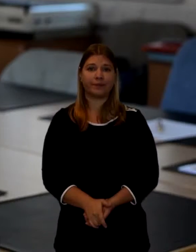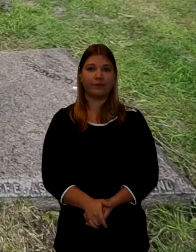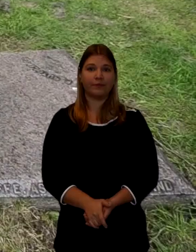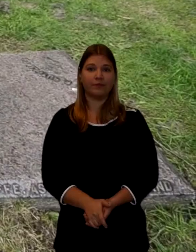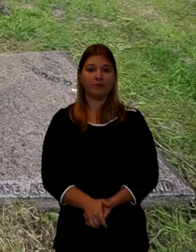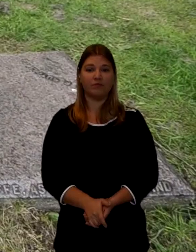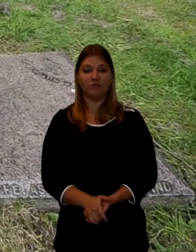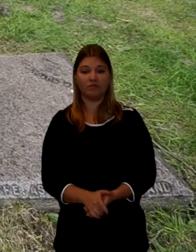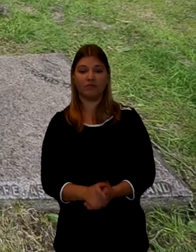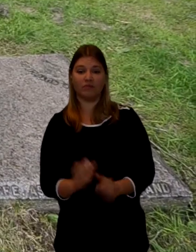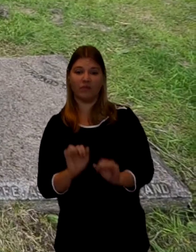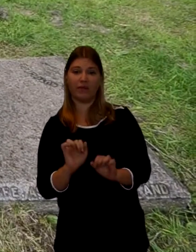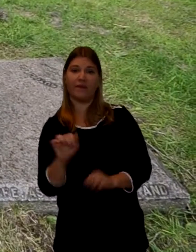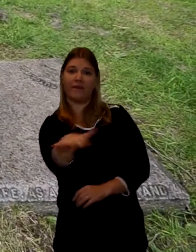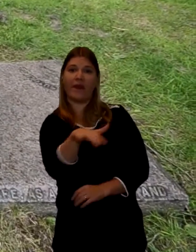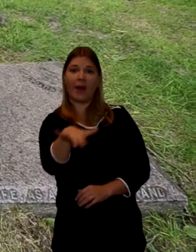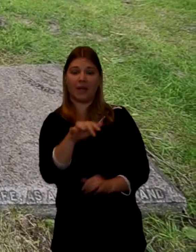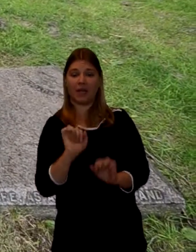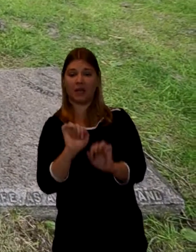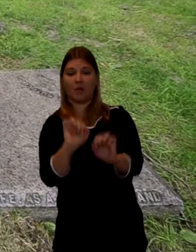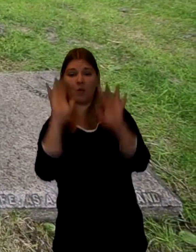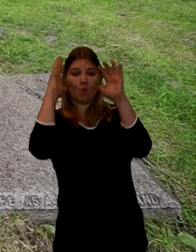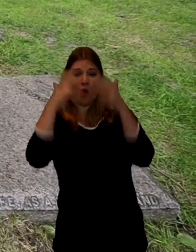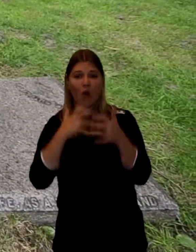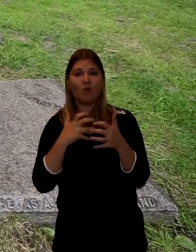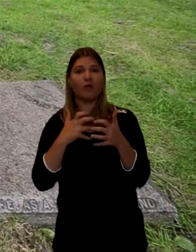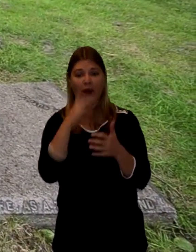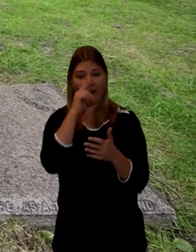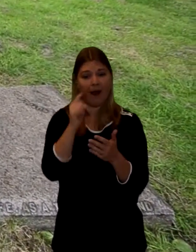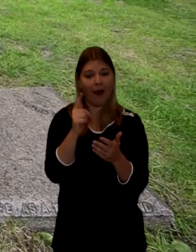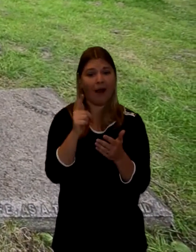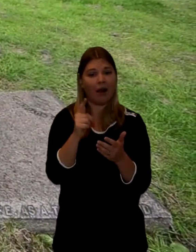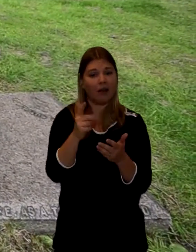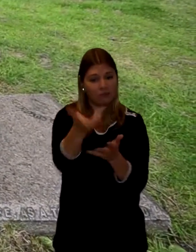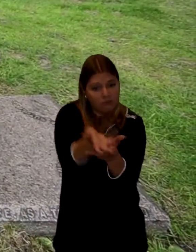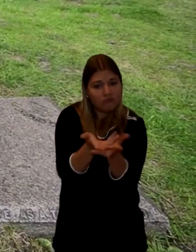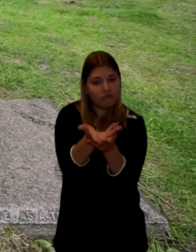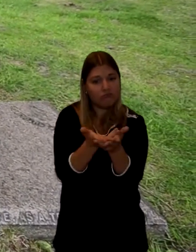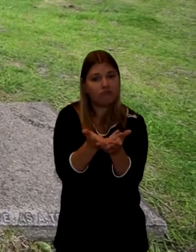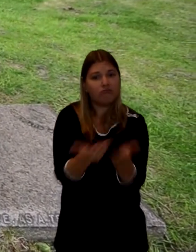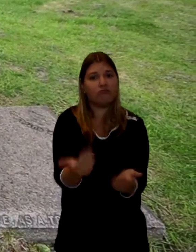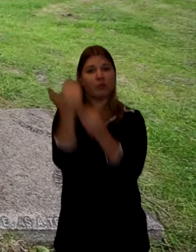You need to be able to take off that burden often and to be able to you know help the families